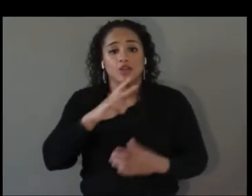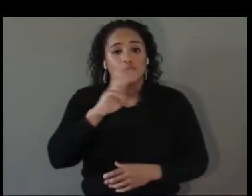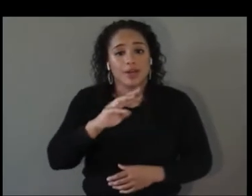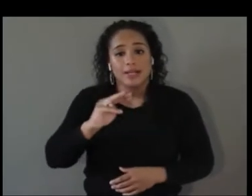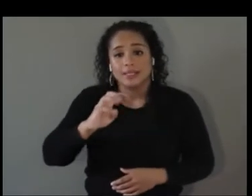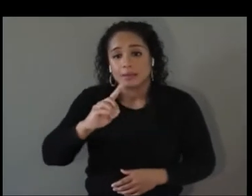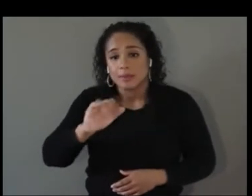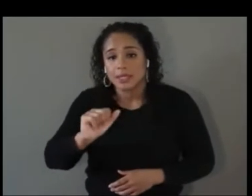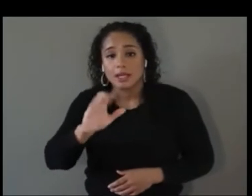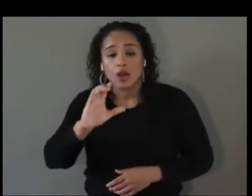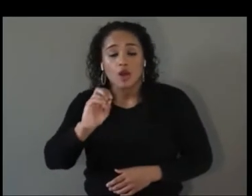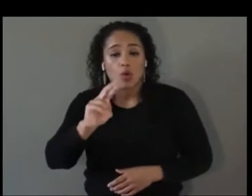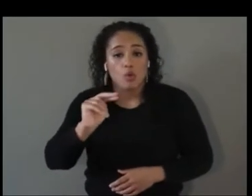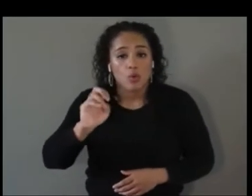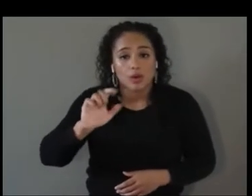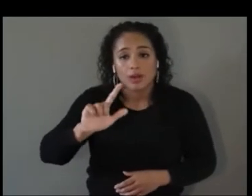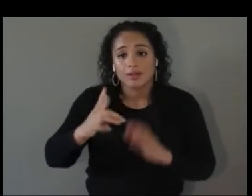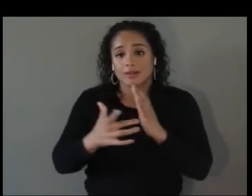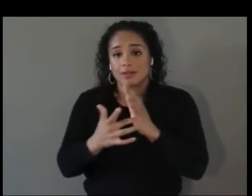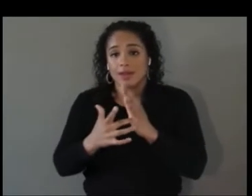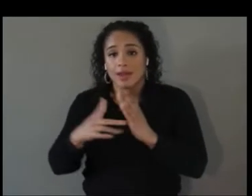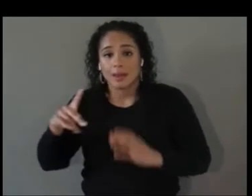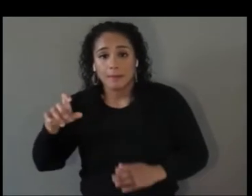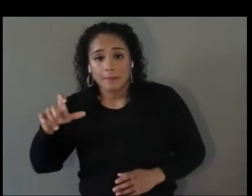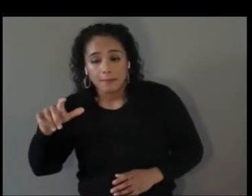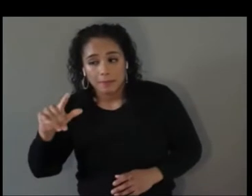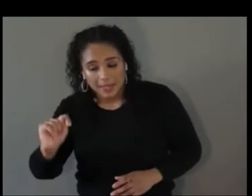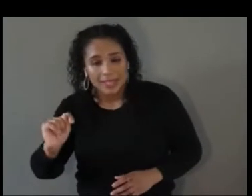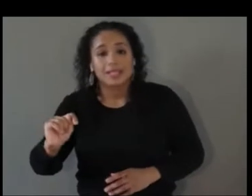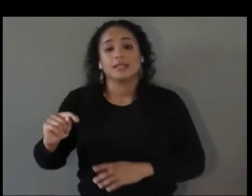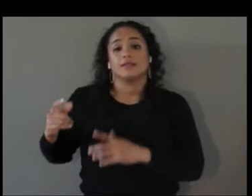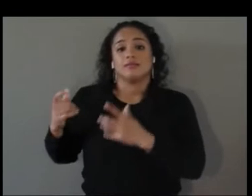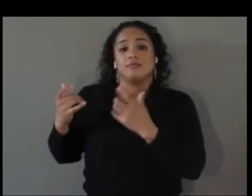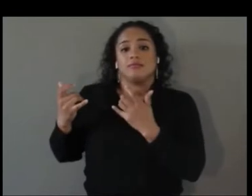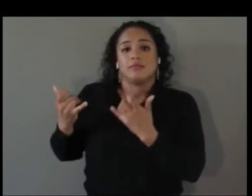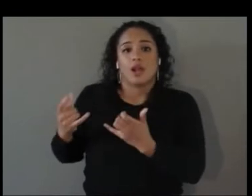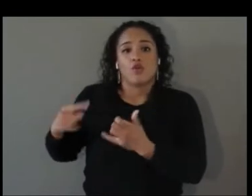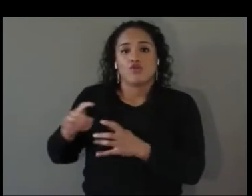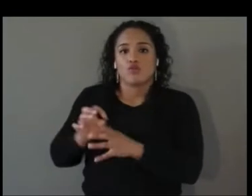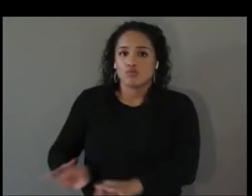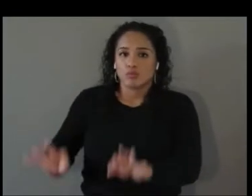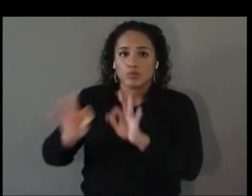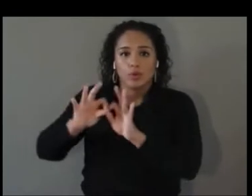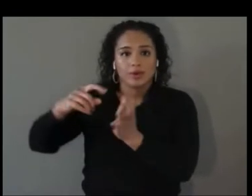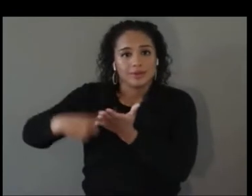this very necessary discussion and subject matter in the ecosystem of XR technology.